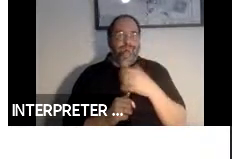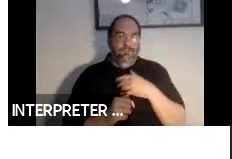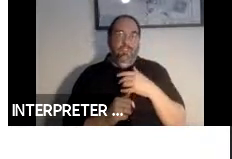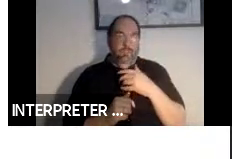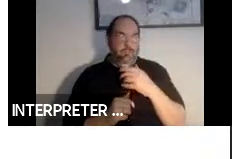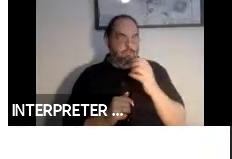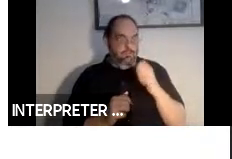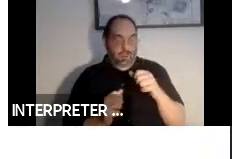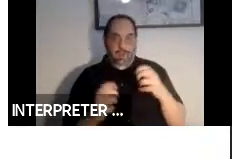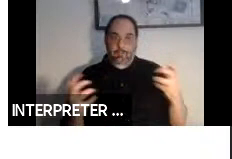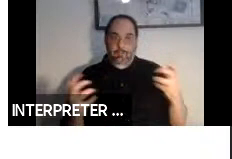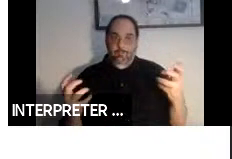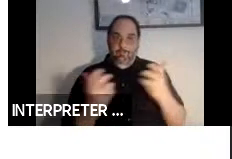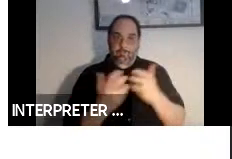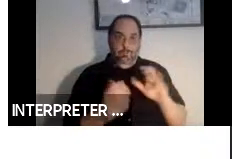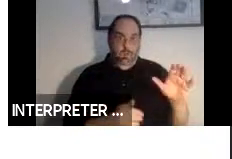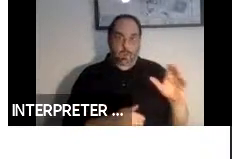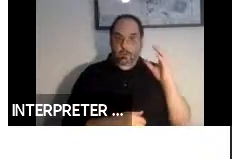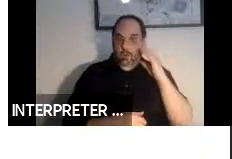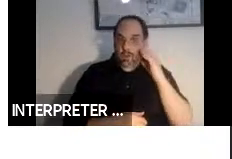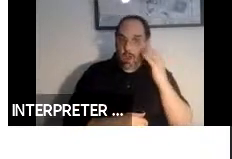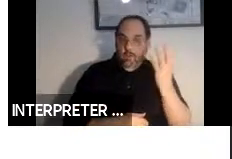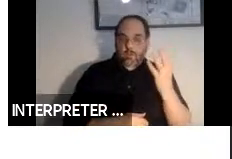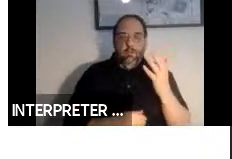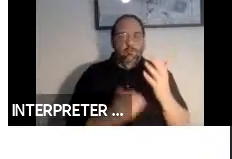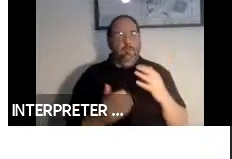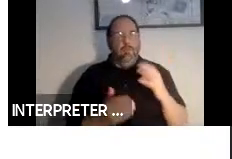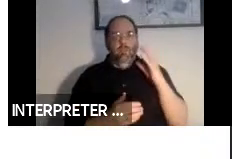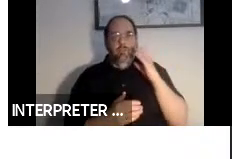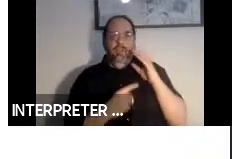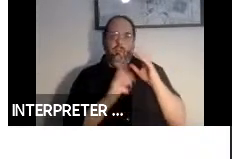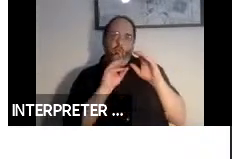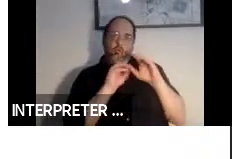you can bring your own device which we have client software that can interact with the vehicle